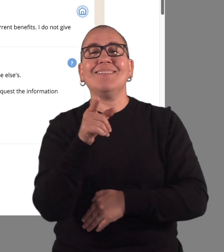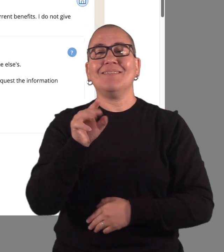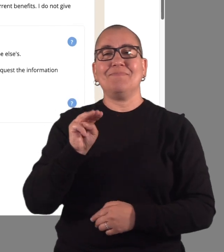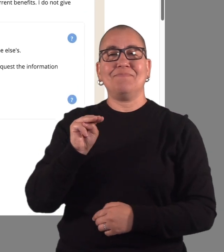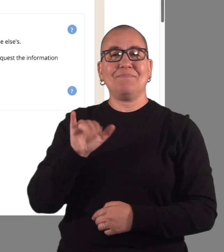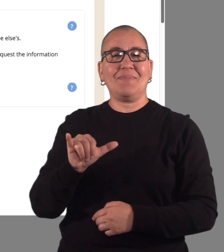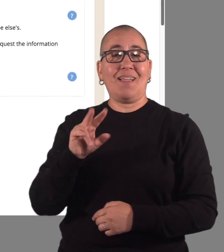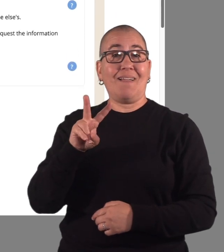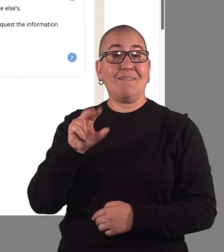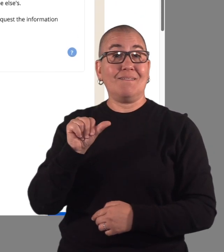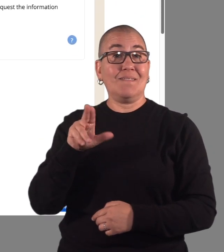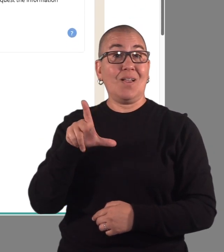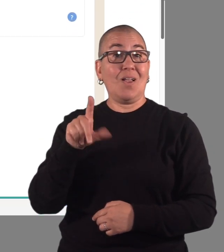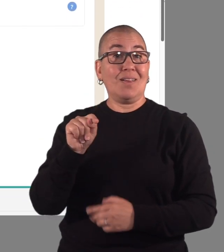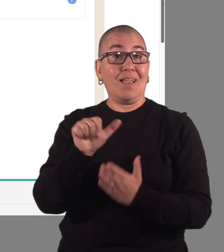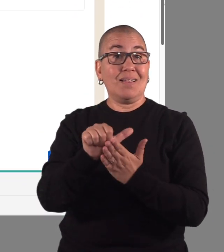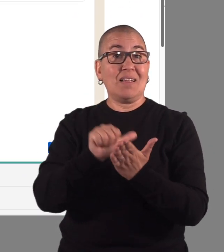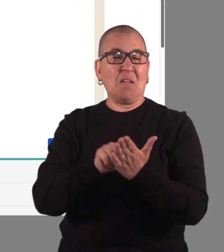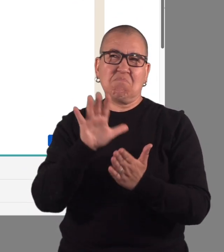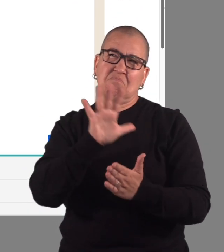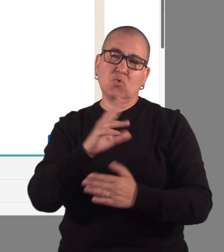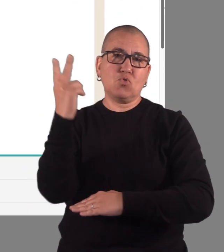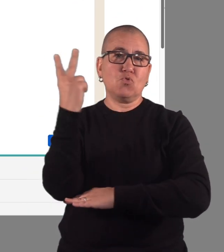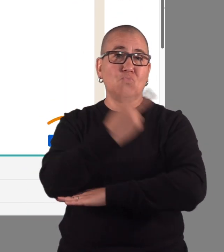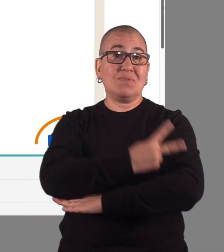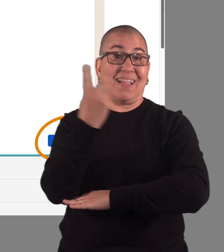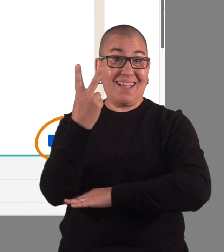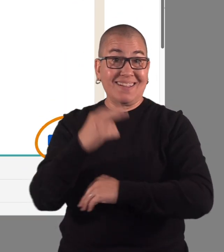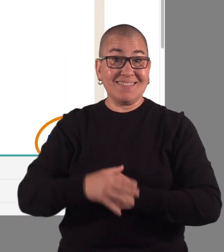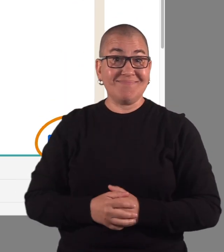to your My Vault account within two days.